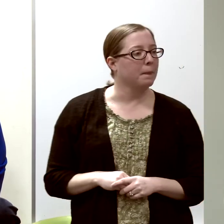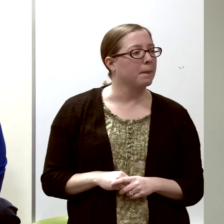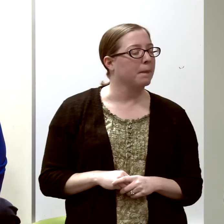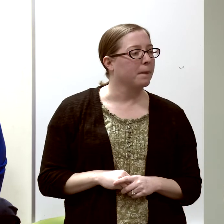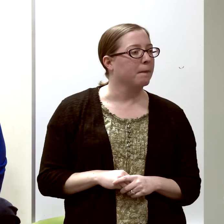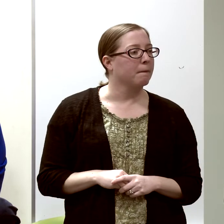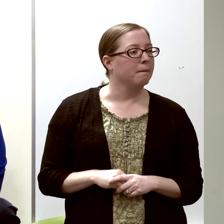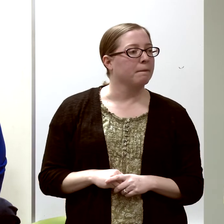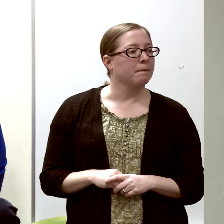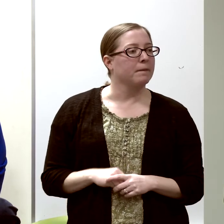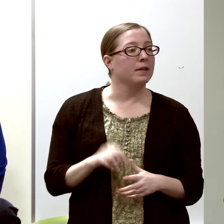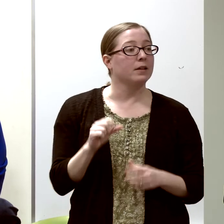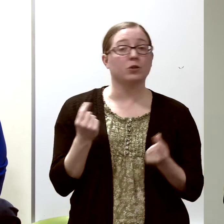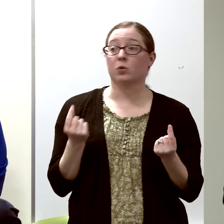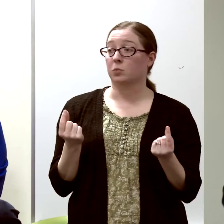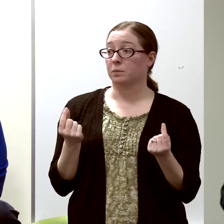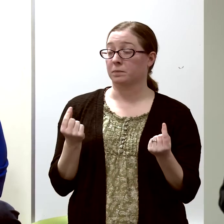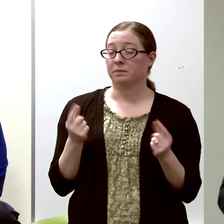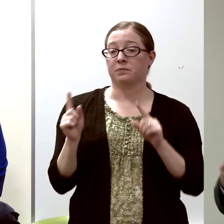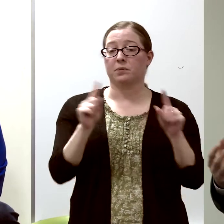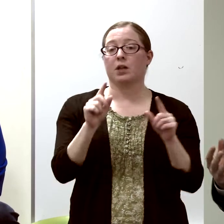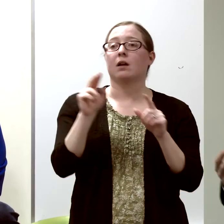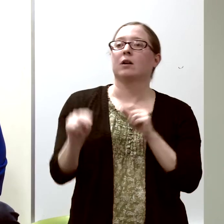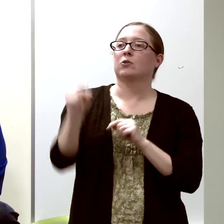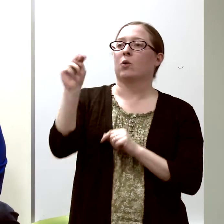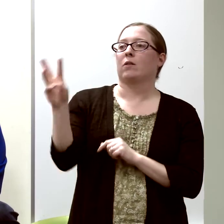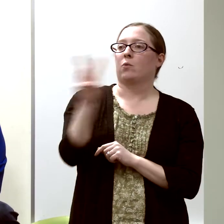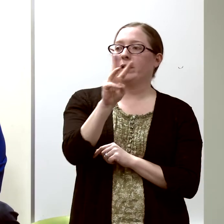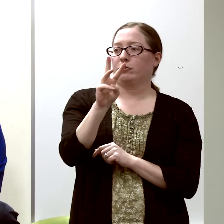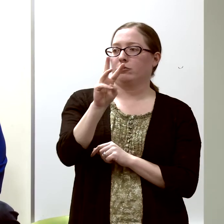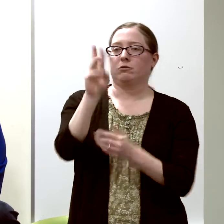So I went to Northwestern University,